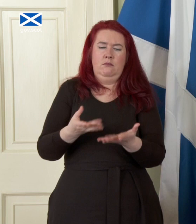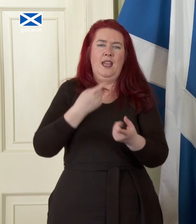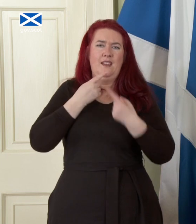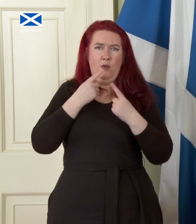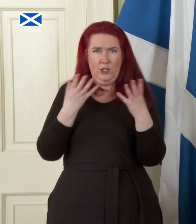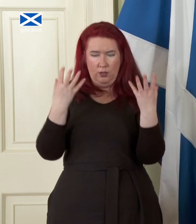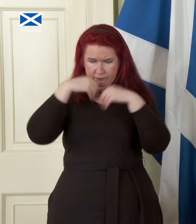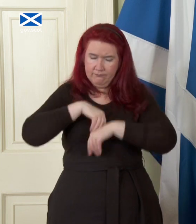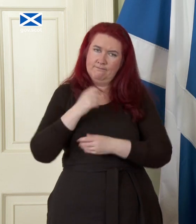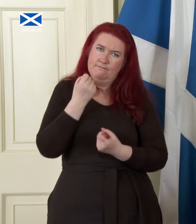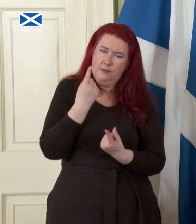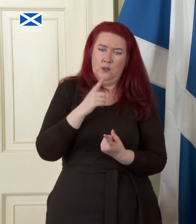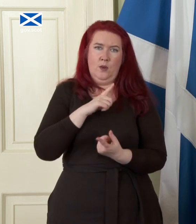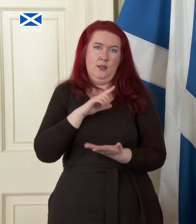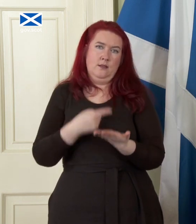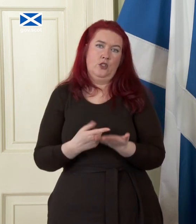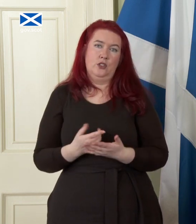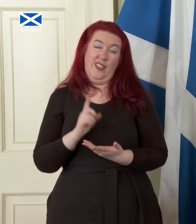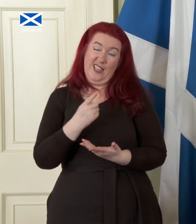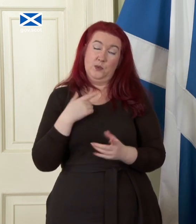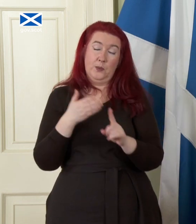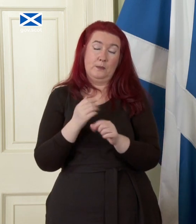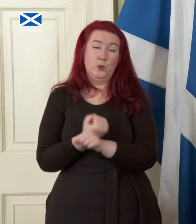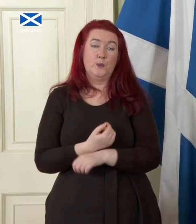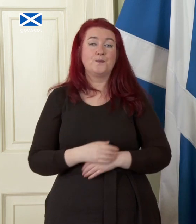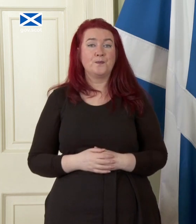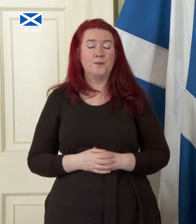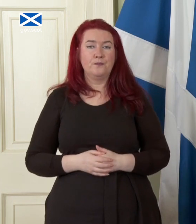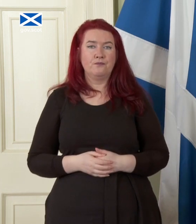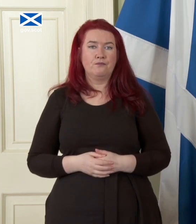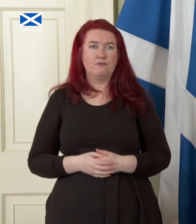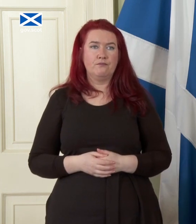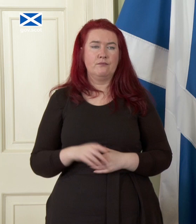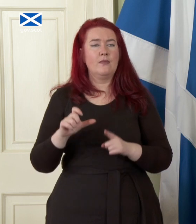underpin that choice and and that is what we're seeking to do. Dan Sanderson from the telegraph